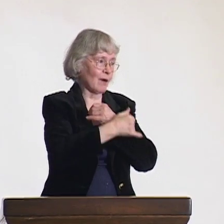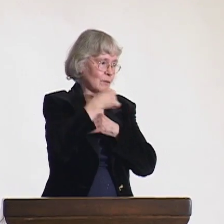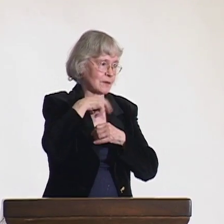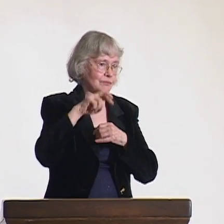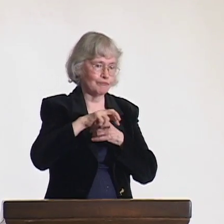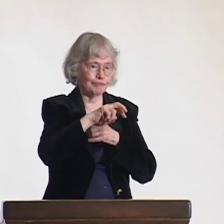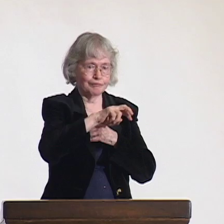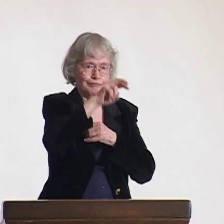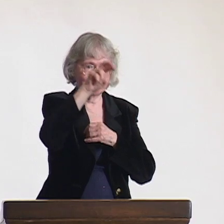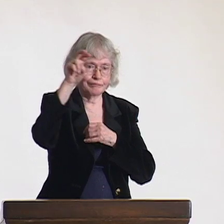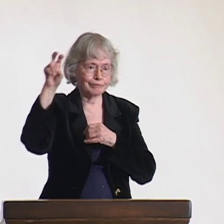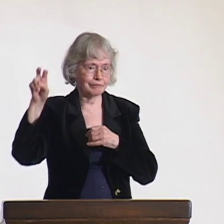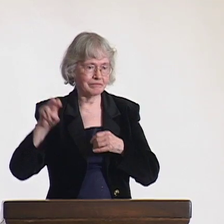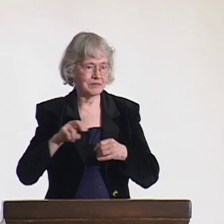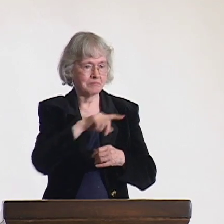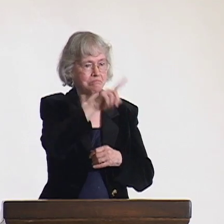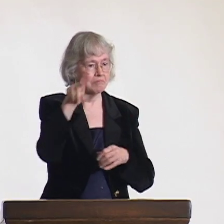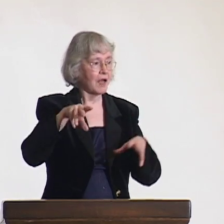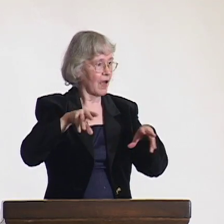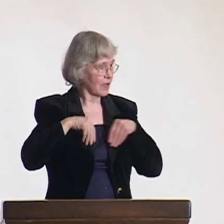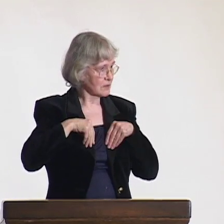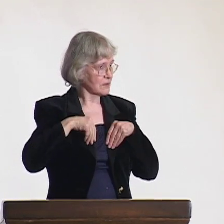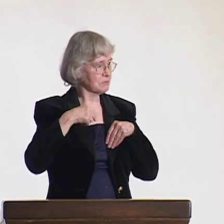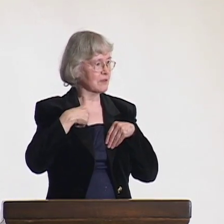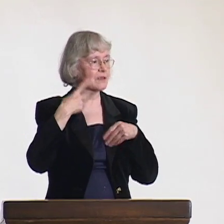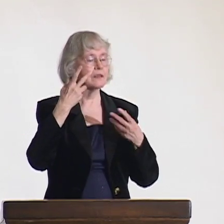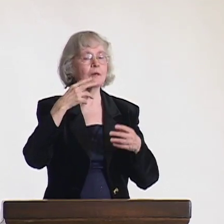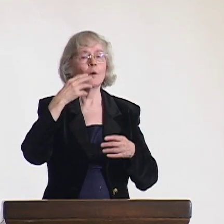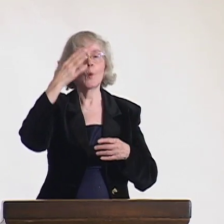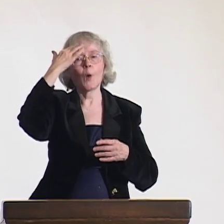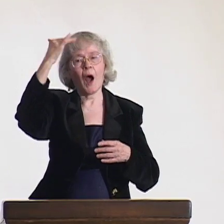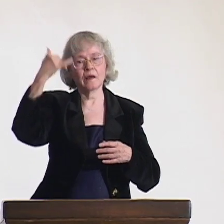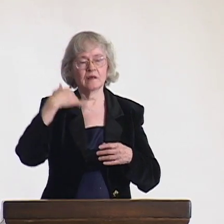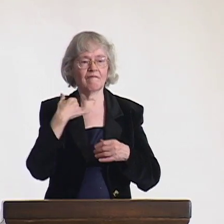In Arab countries, it's accepted that women cover their heads.